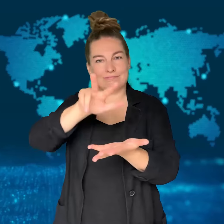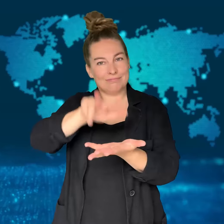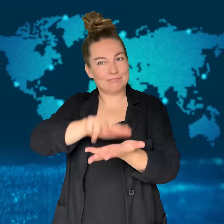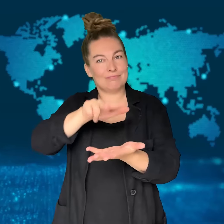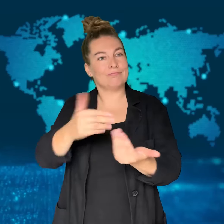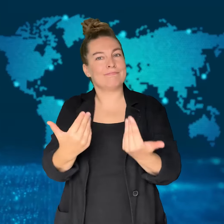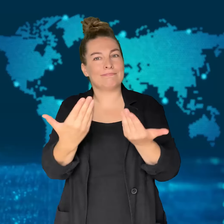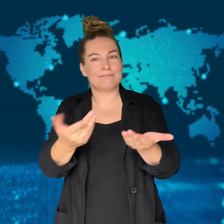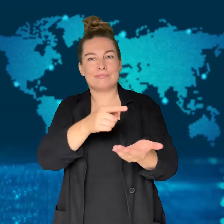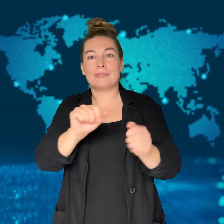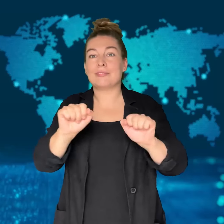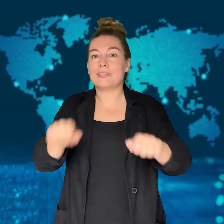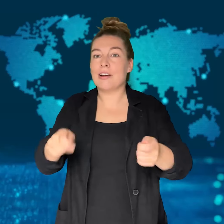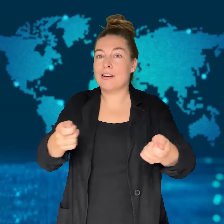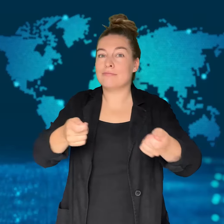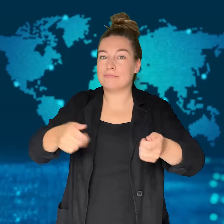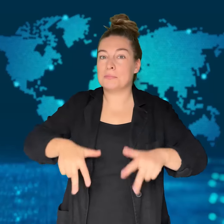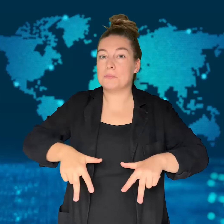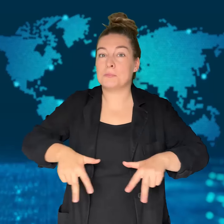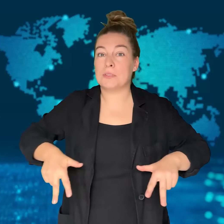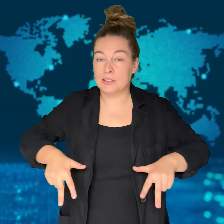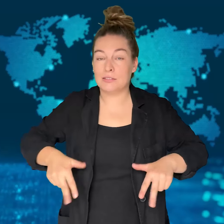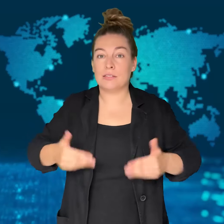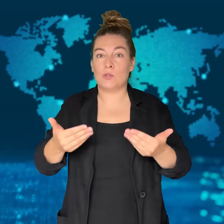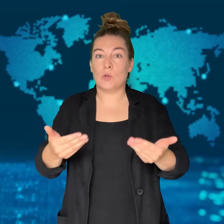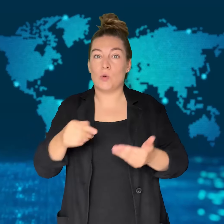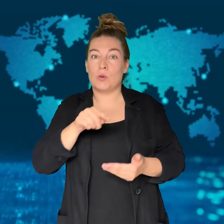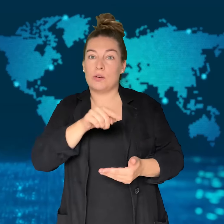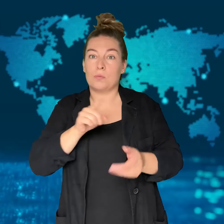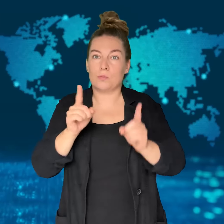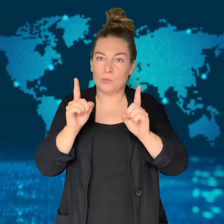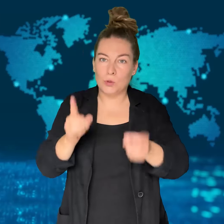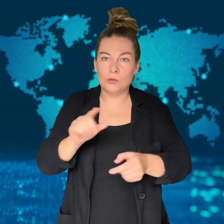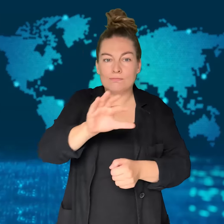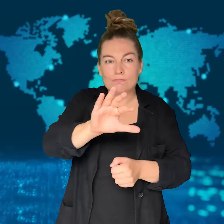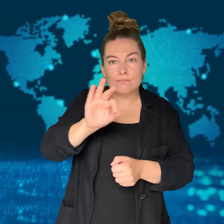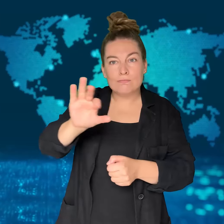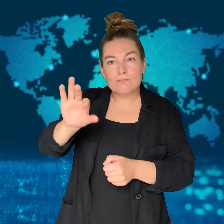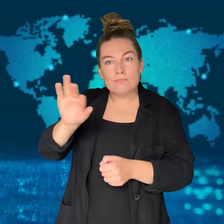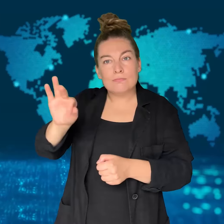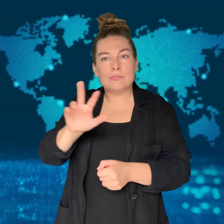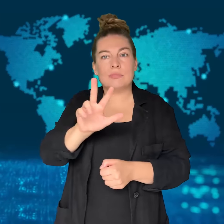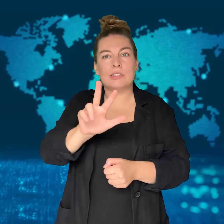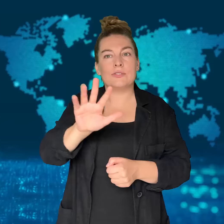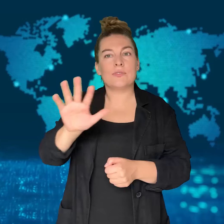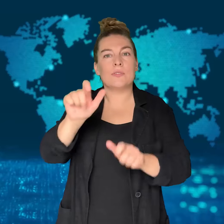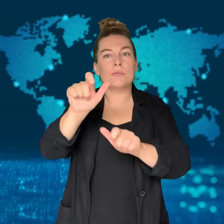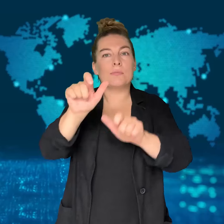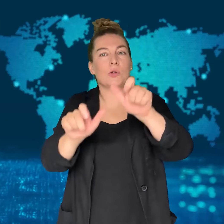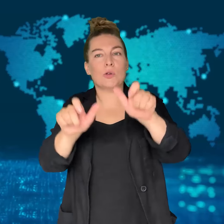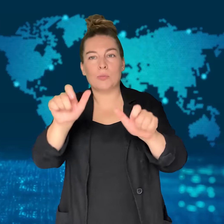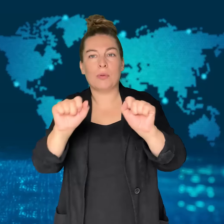after which she got down on her knees before a portrait of King Maha.